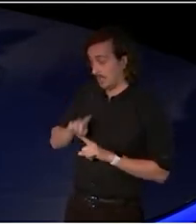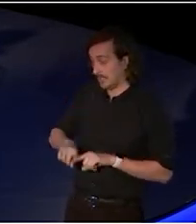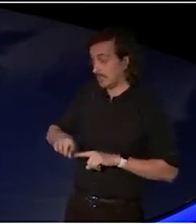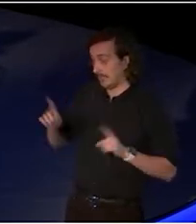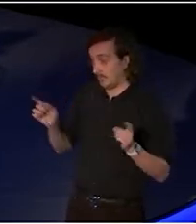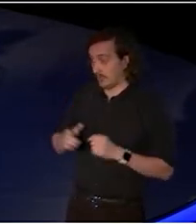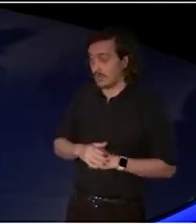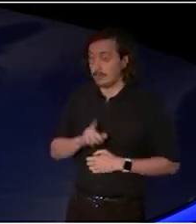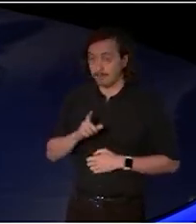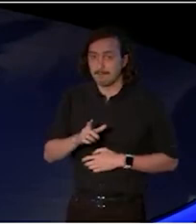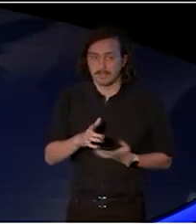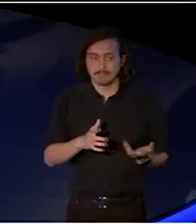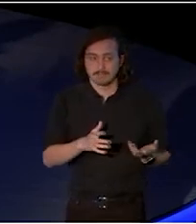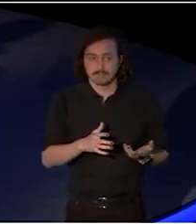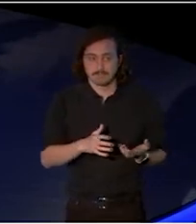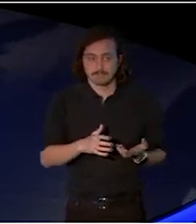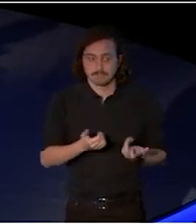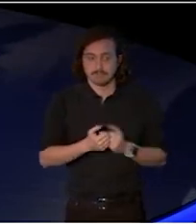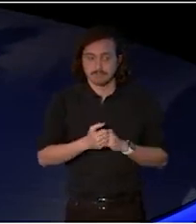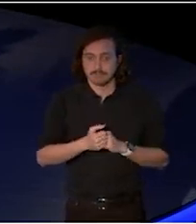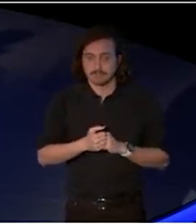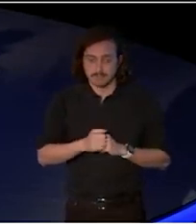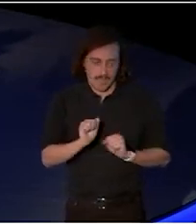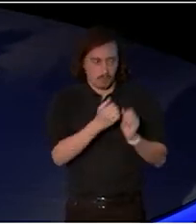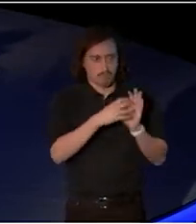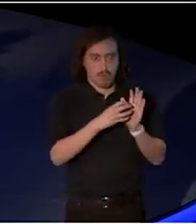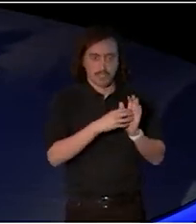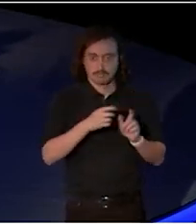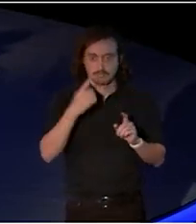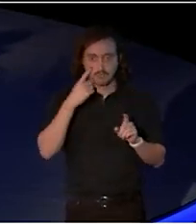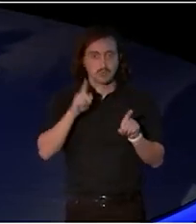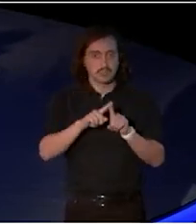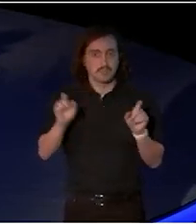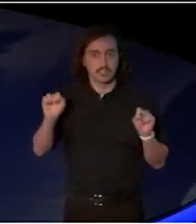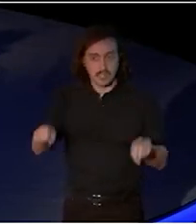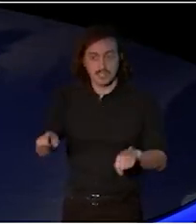But more importantly, we are gonna be different.